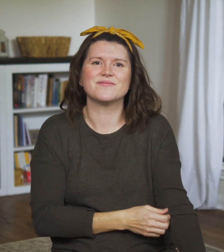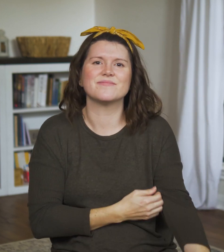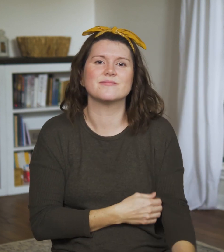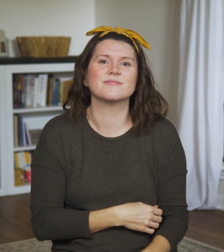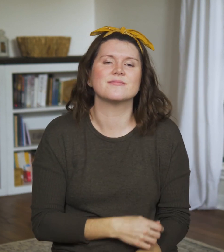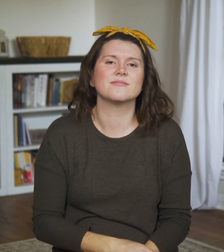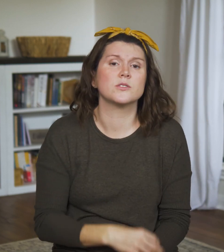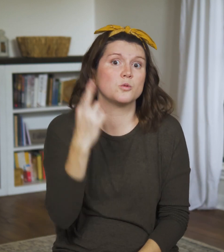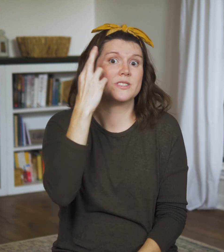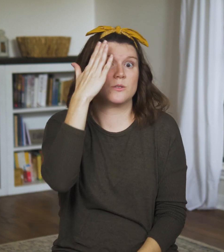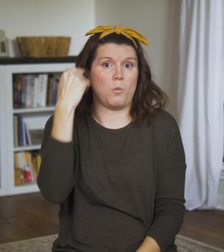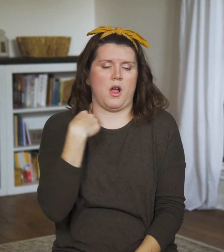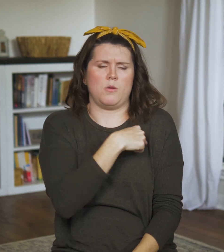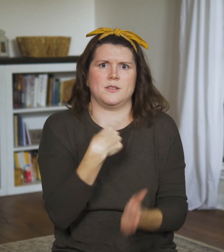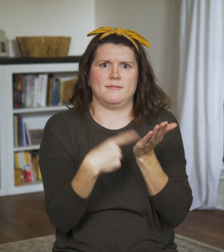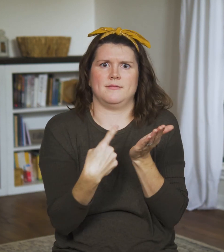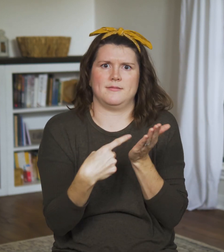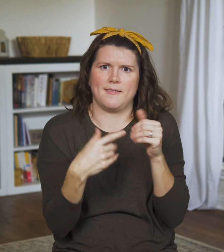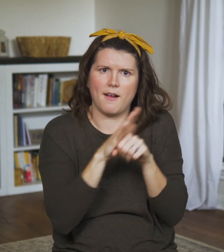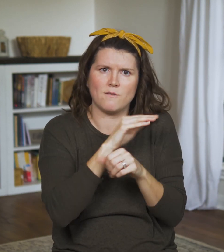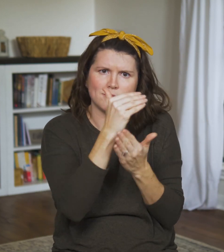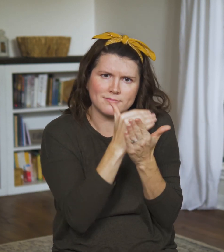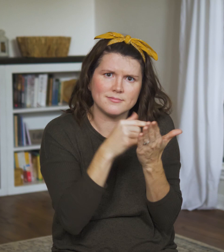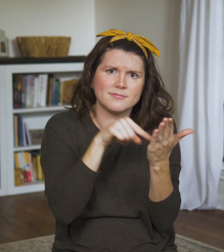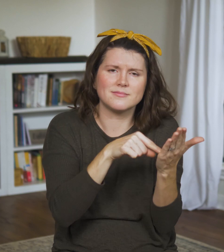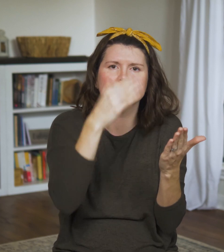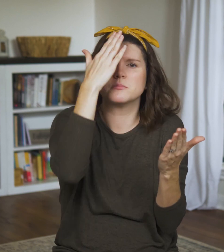After the Sabbath begins, there’s no traffic on the streets,